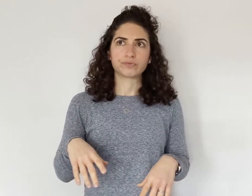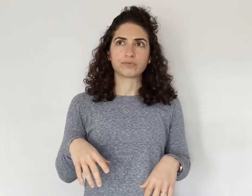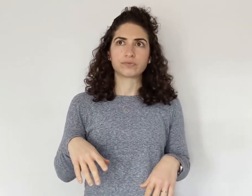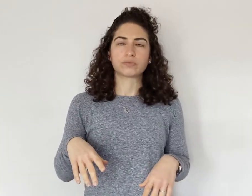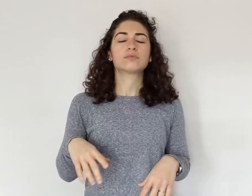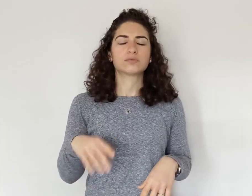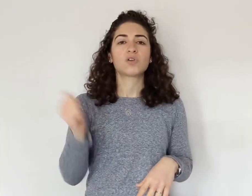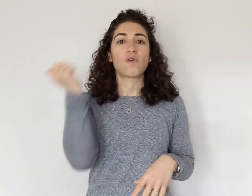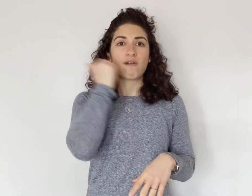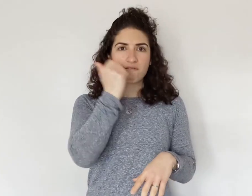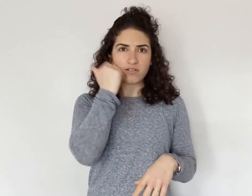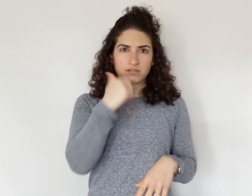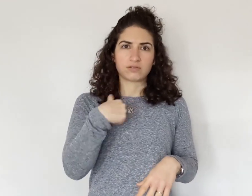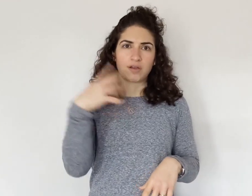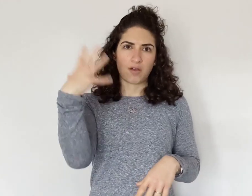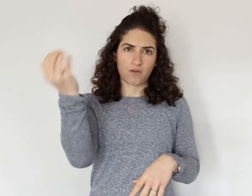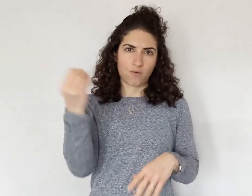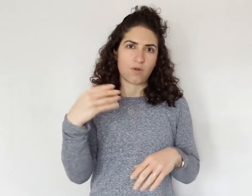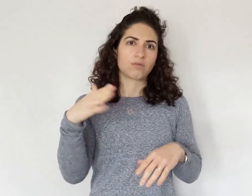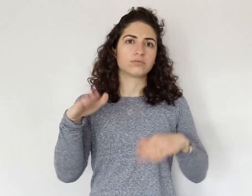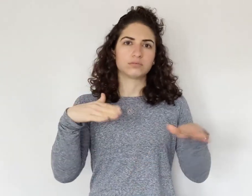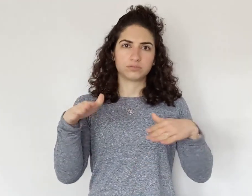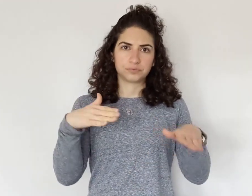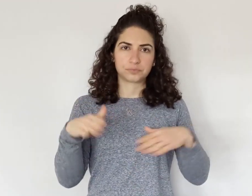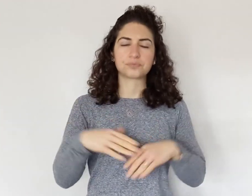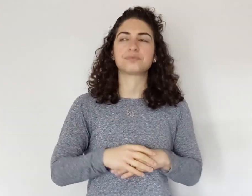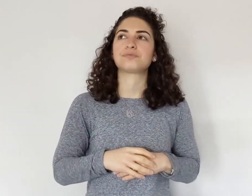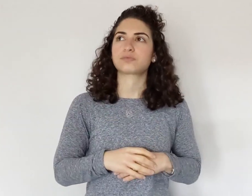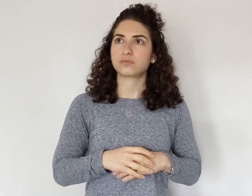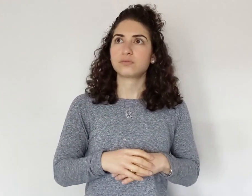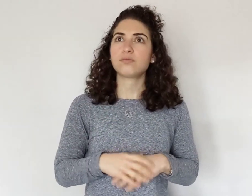So, every day I go out, I walk.